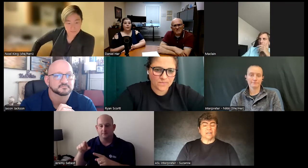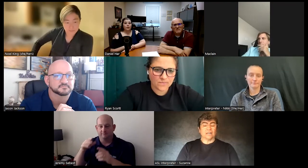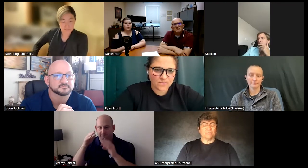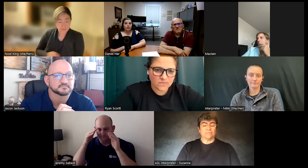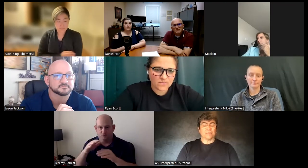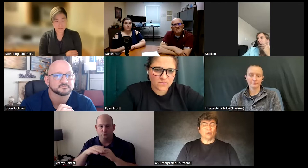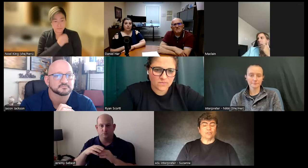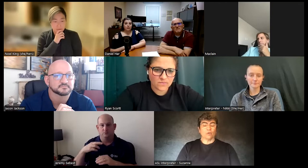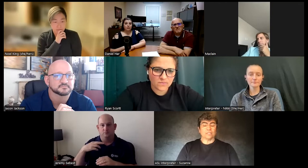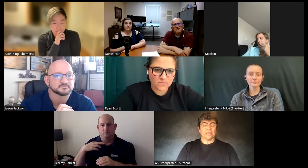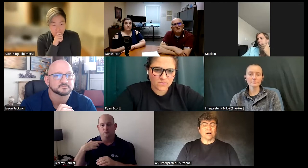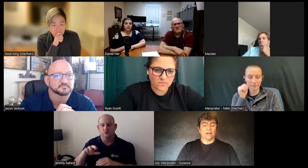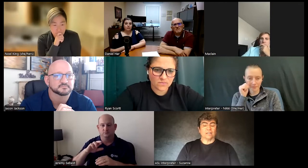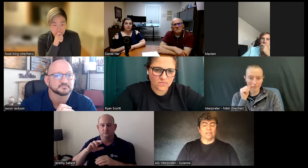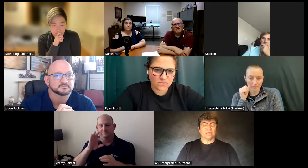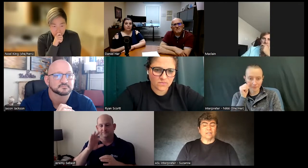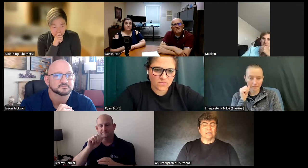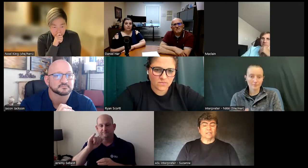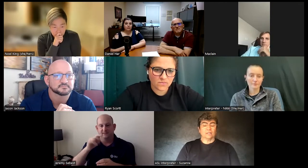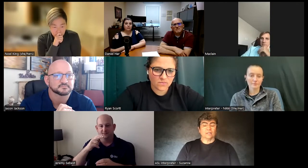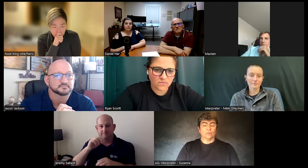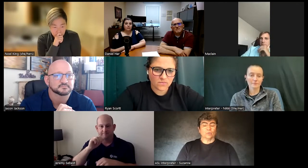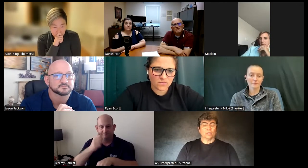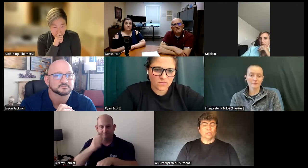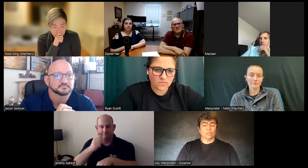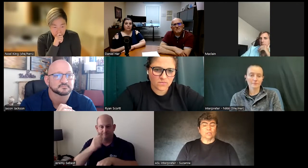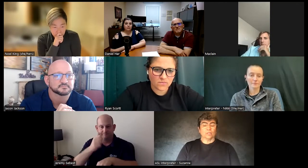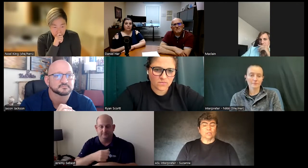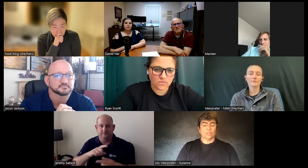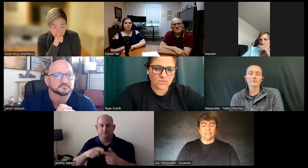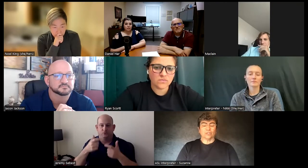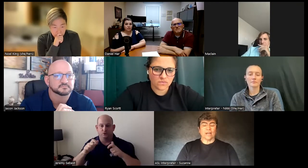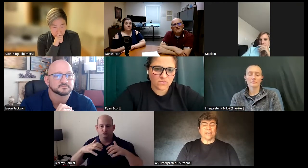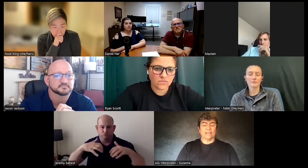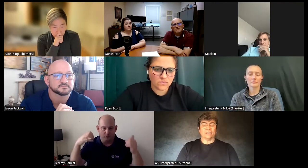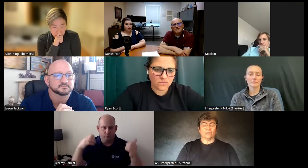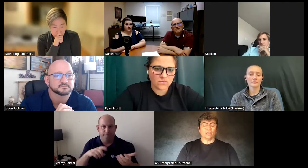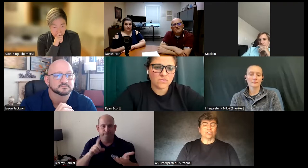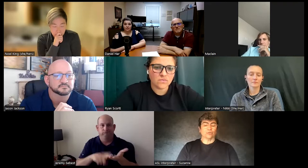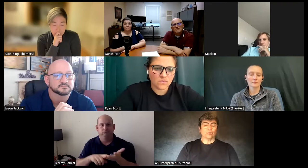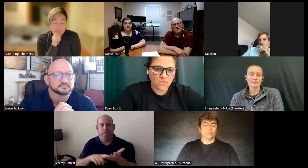um also focusing on religious fanatic training large groups